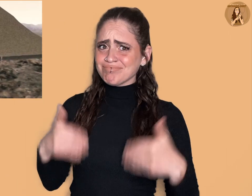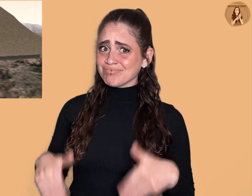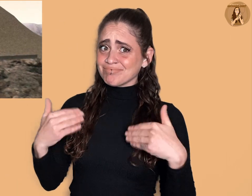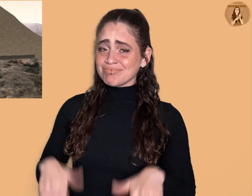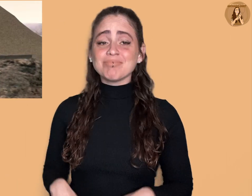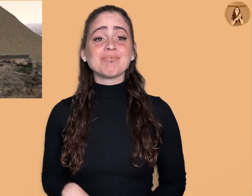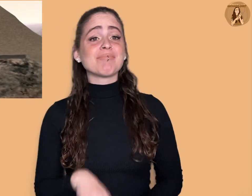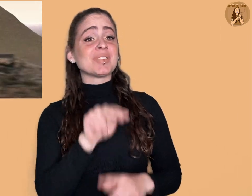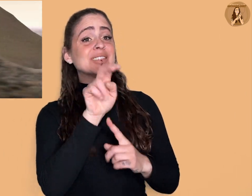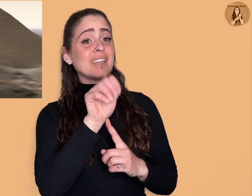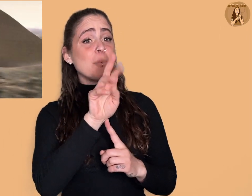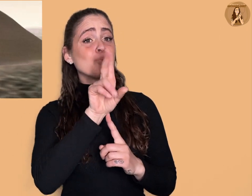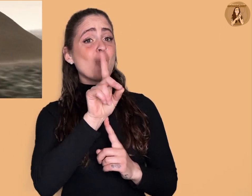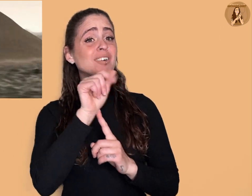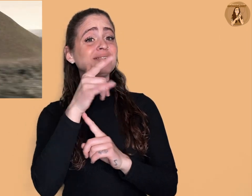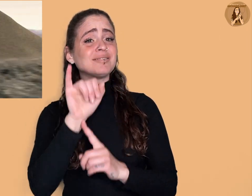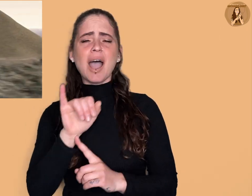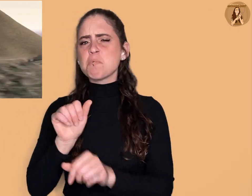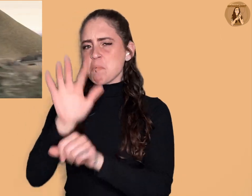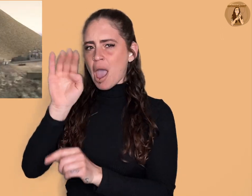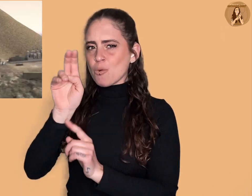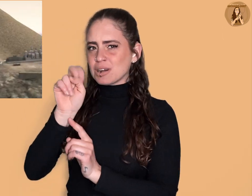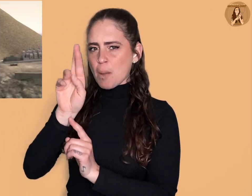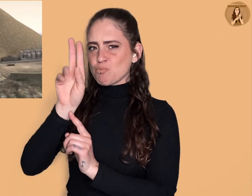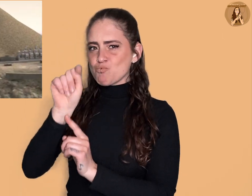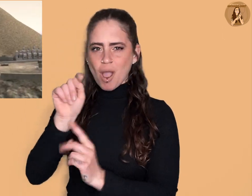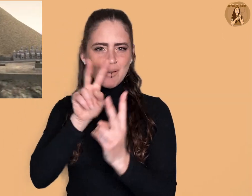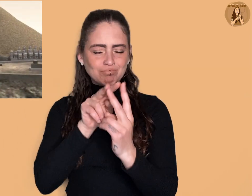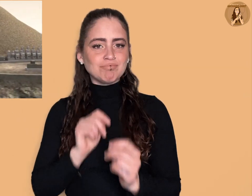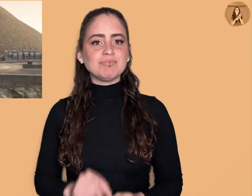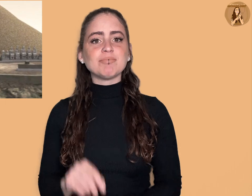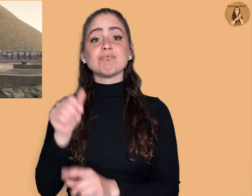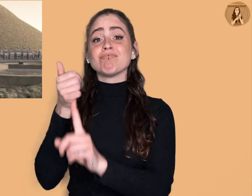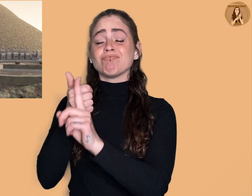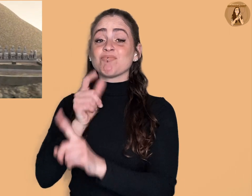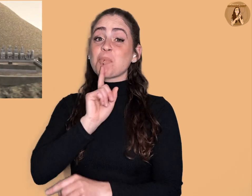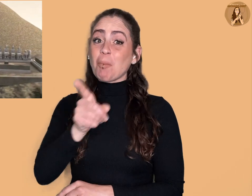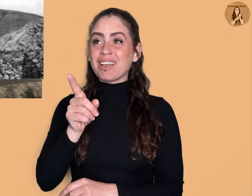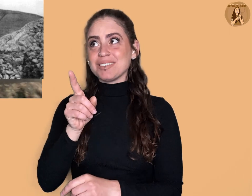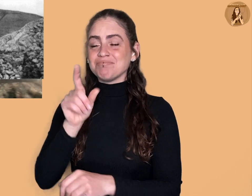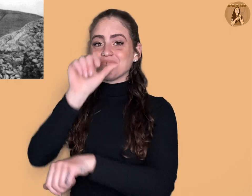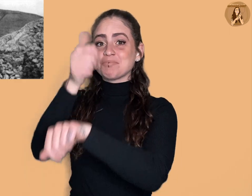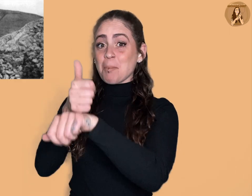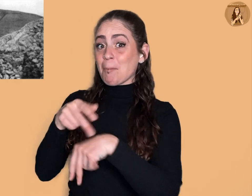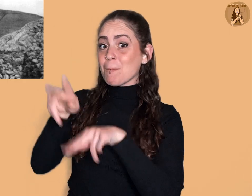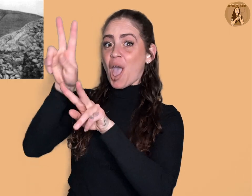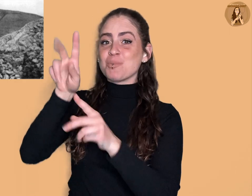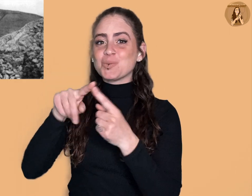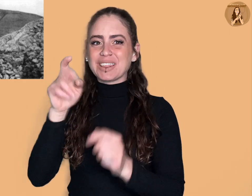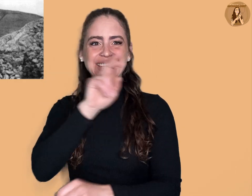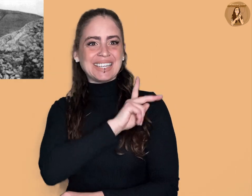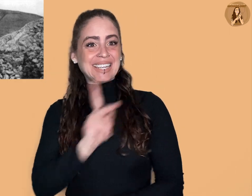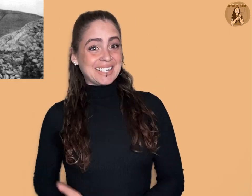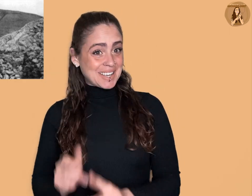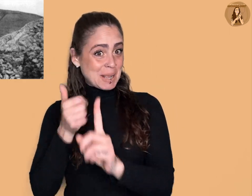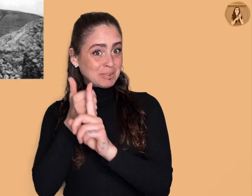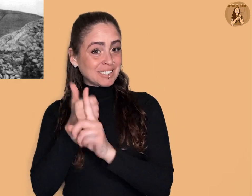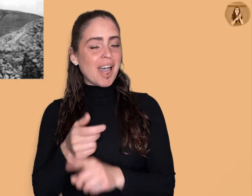Nemrud Dagi, Mount Nemrut, is essentially a monument to the King himself,